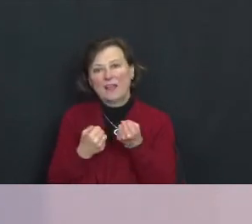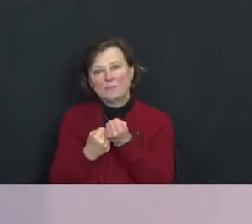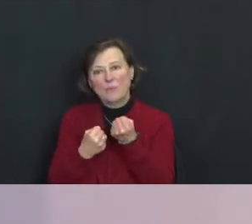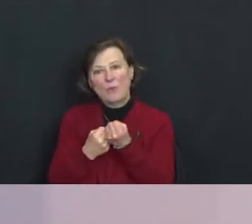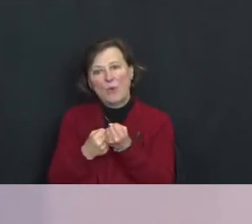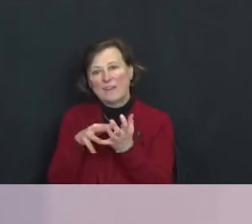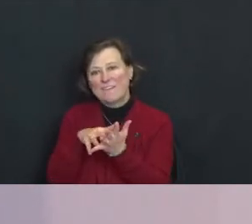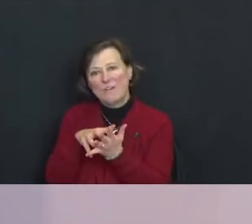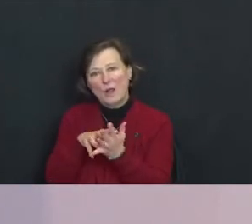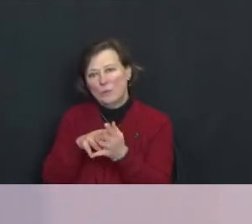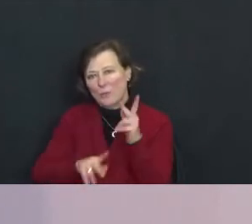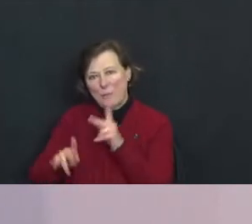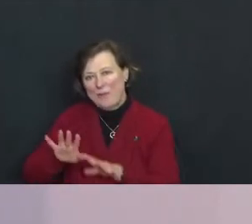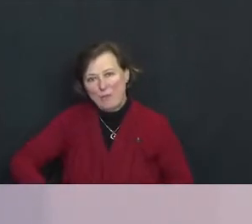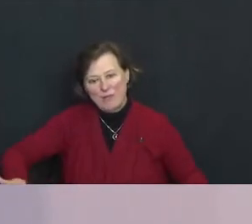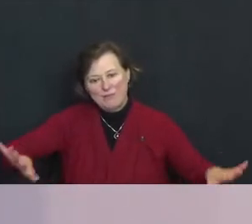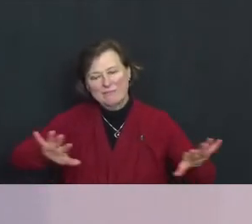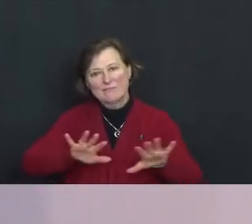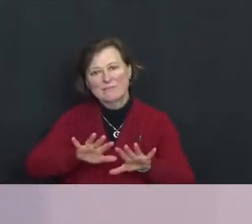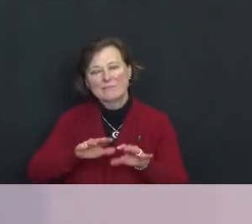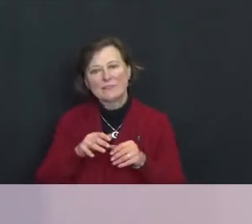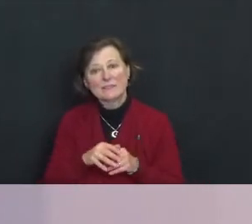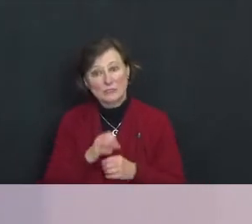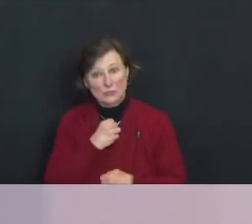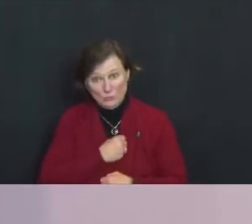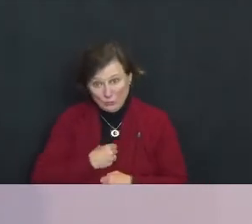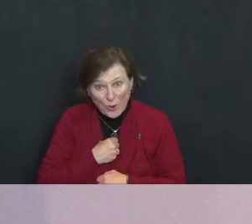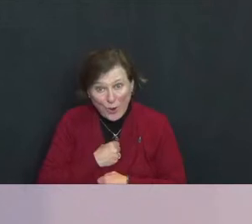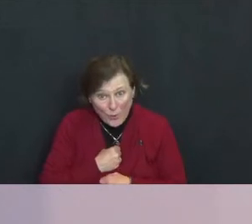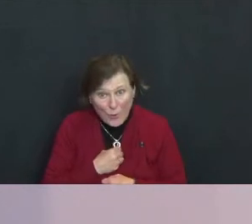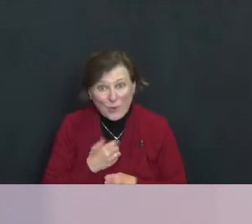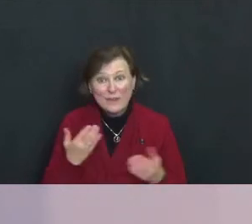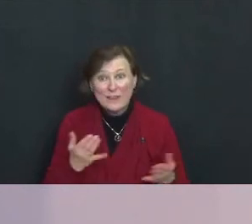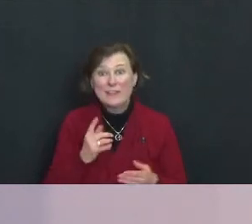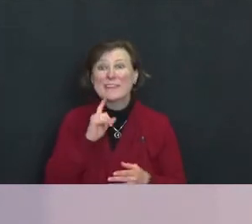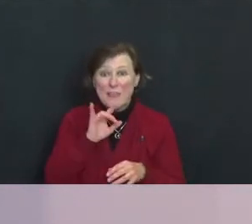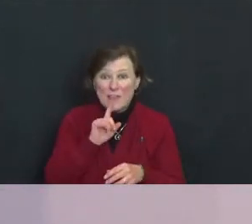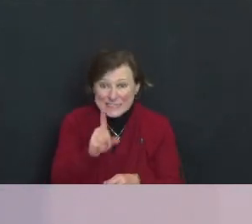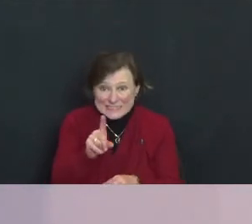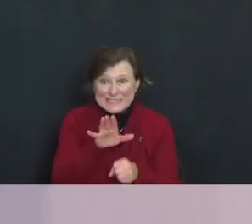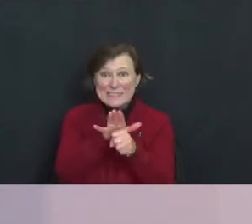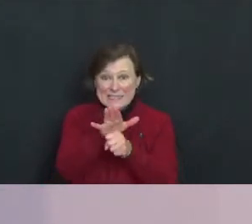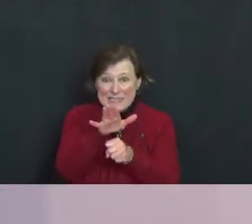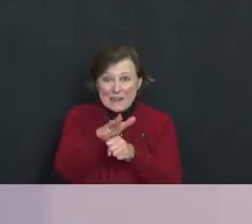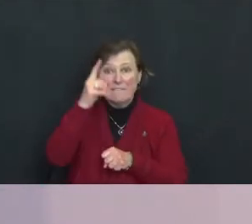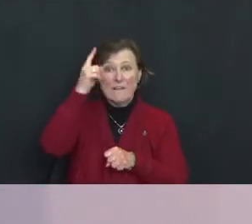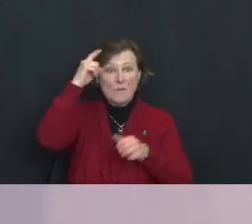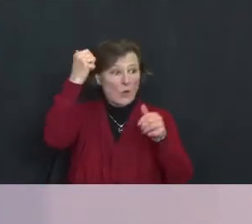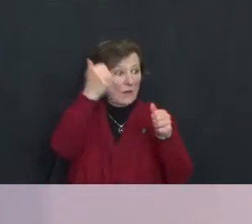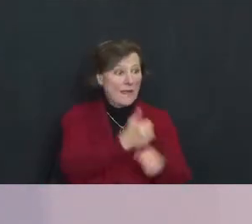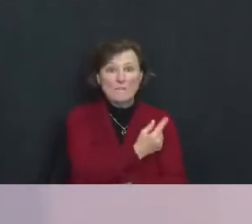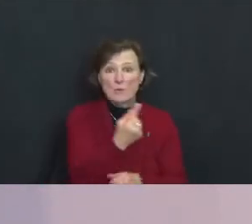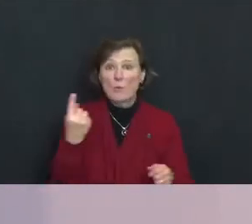The great sorrow here is that there is enough for everyone and yet we have lacked the imagination